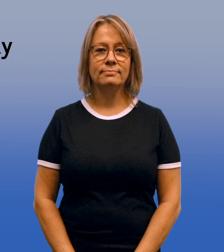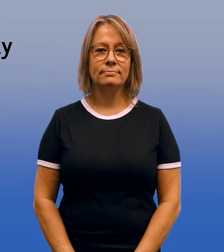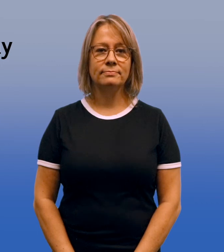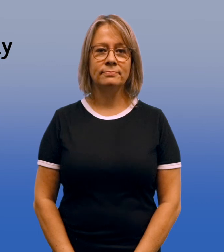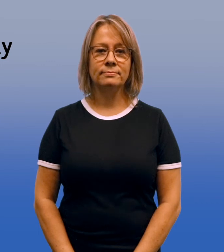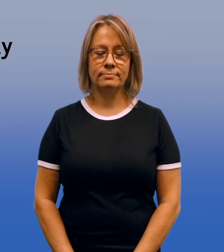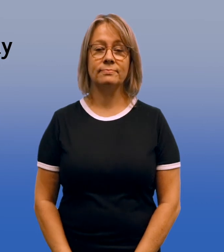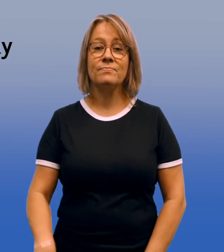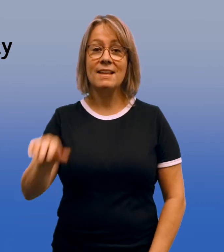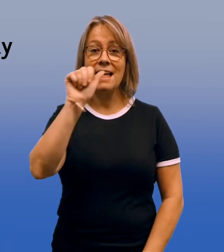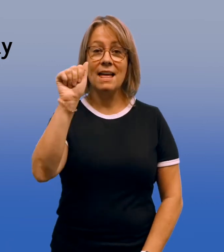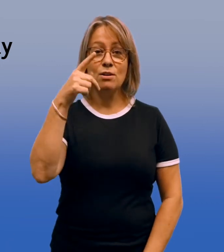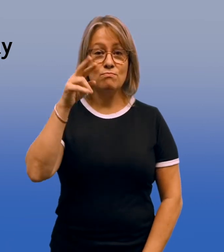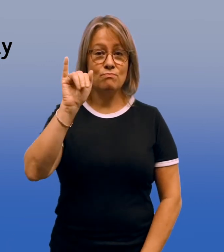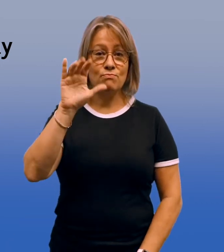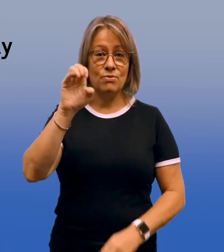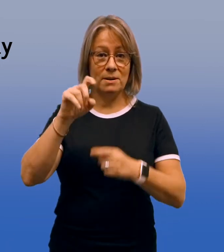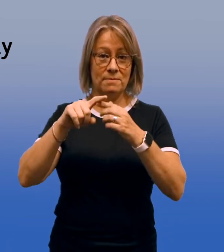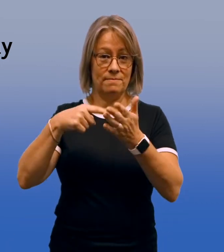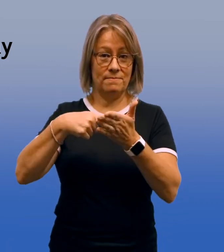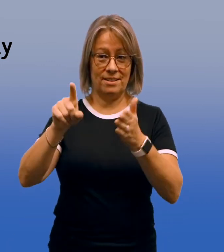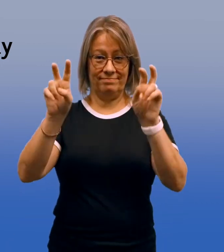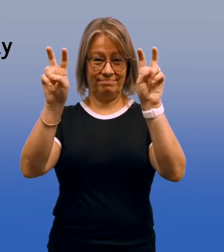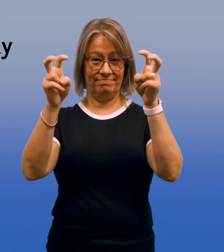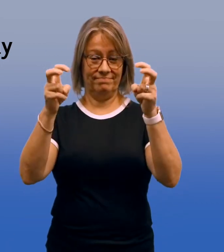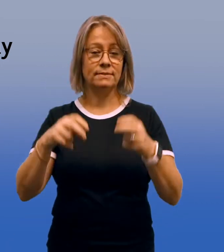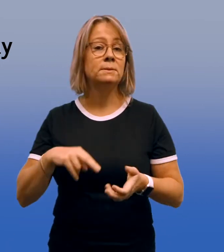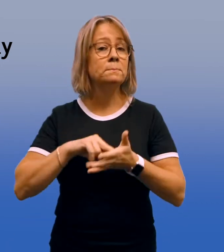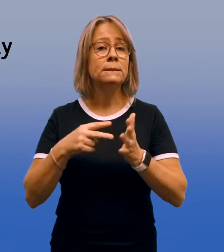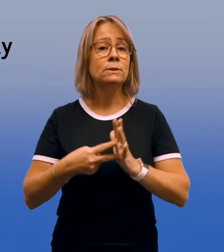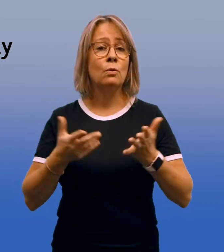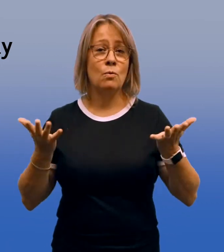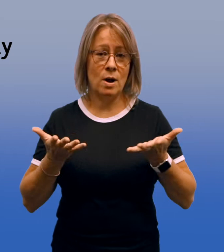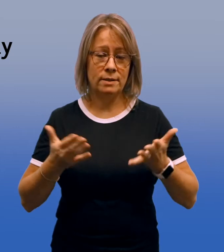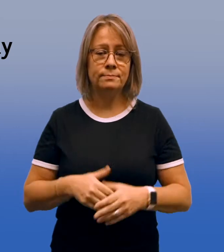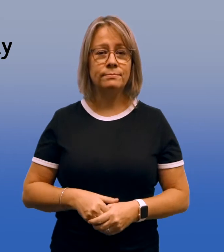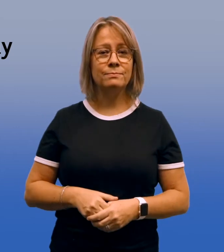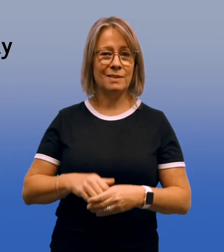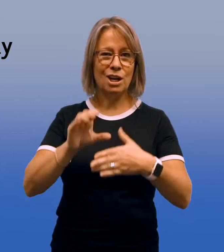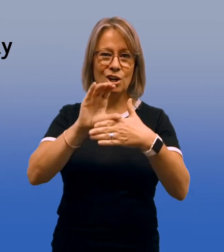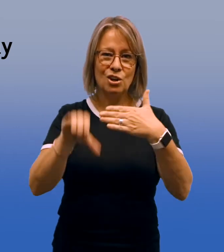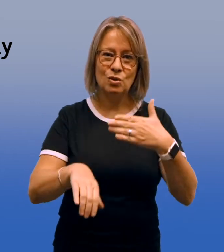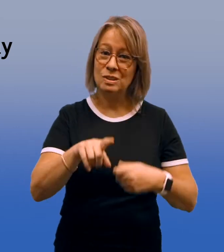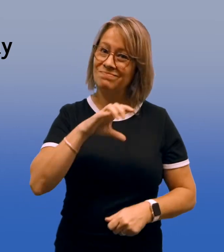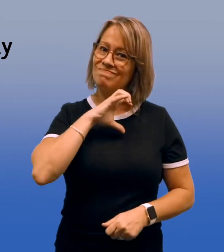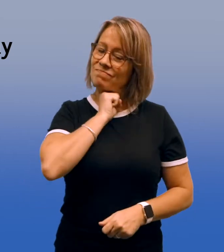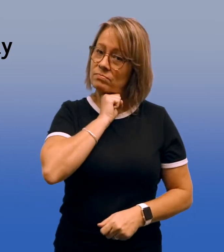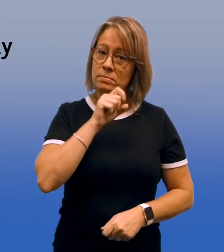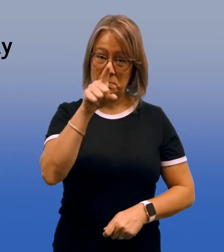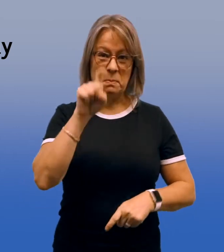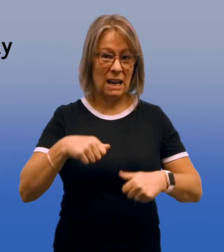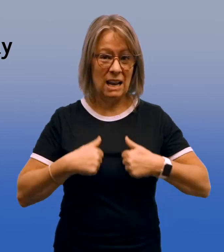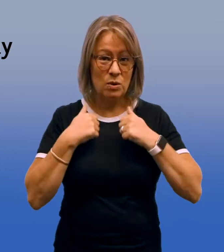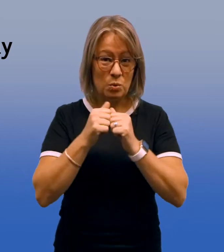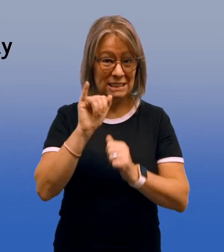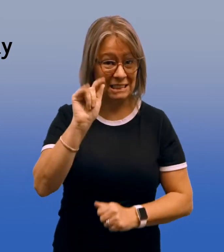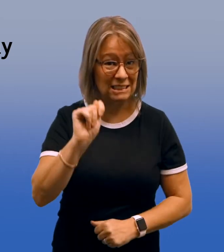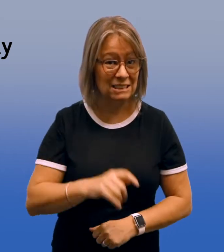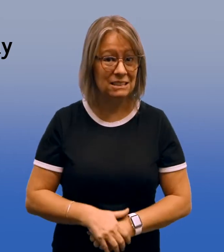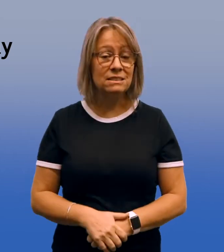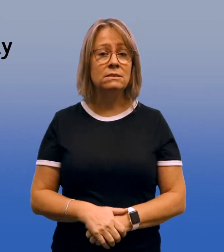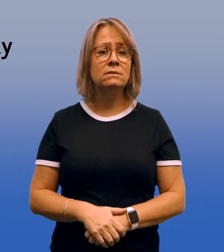A price to pay means you incur consequences and must live with them.